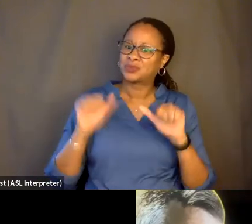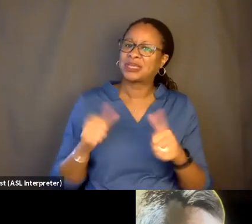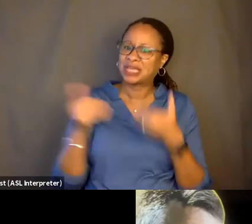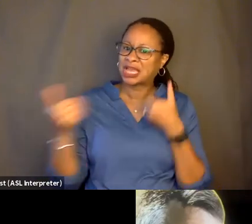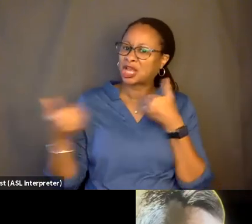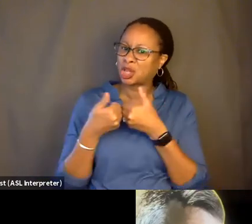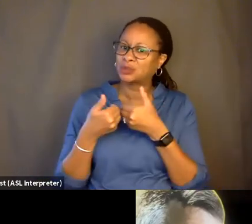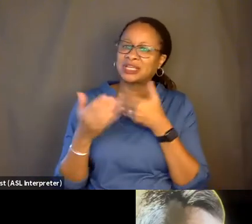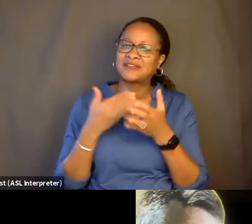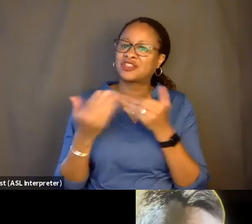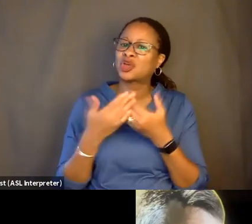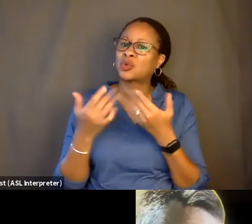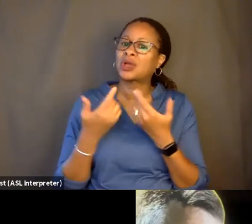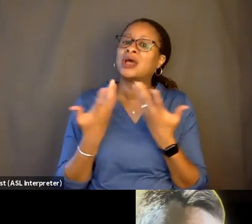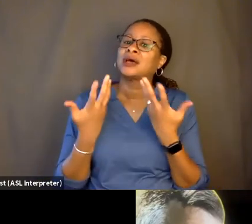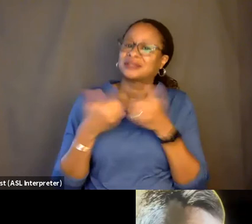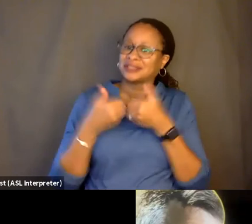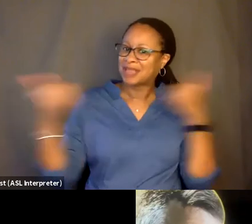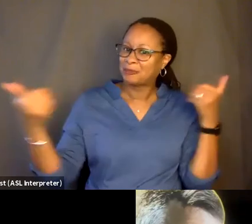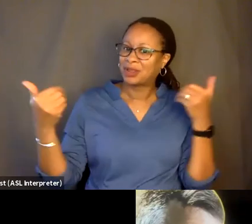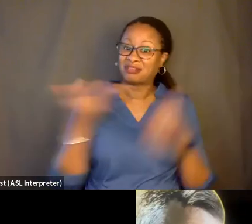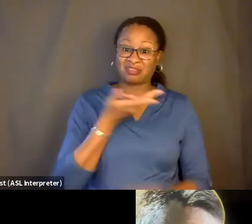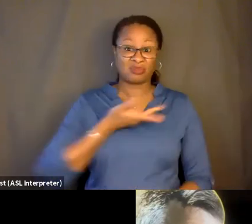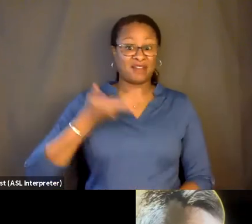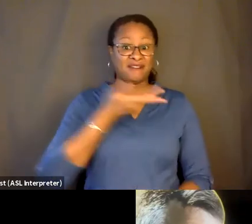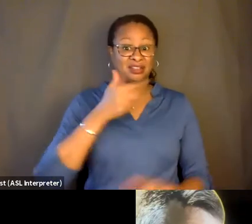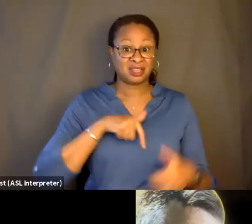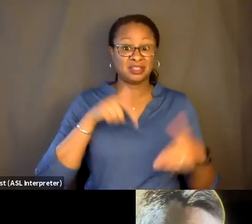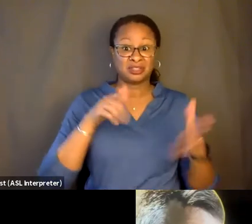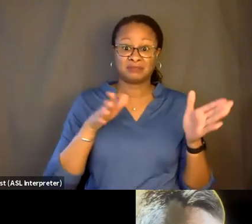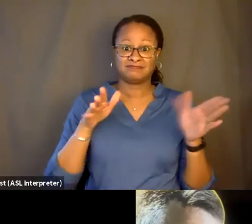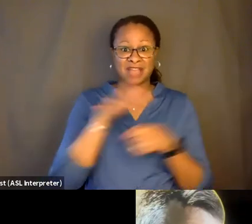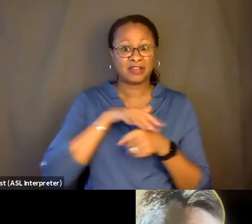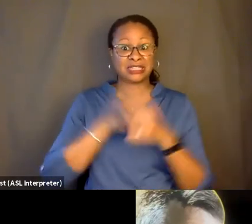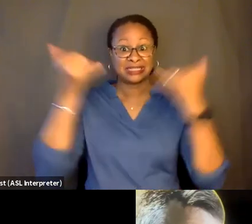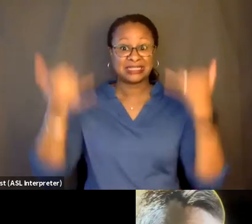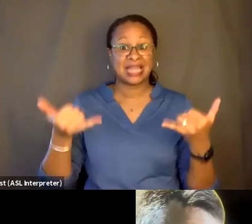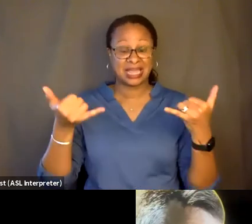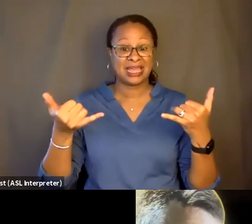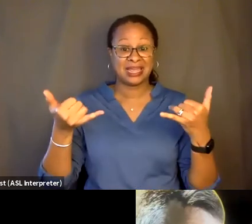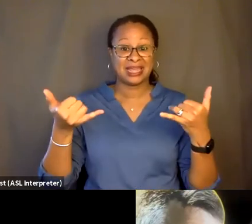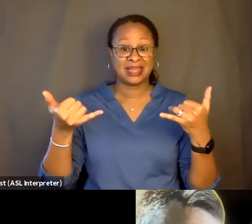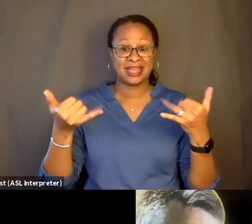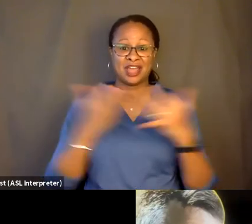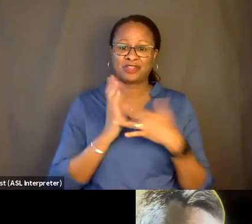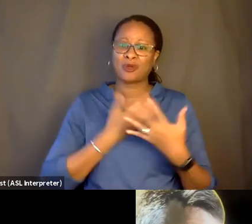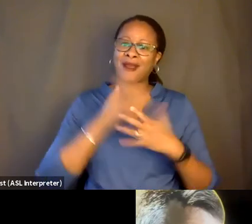So you and I and Andrea are here today, like, through our images, through the sound